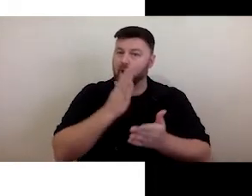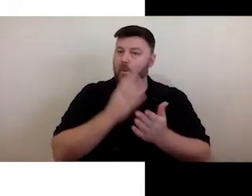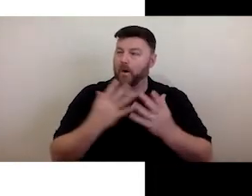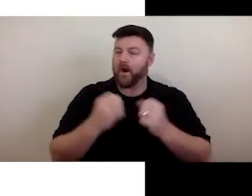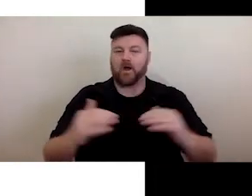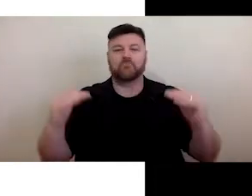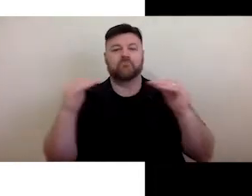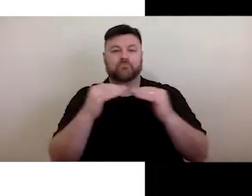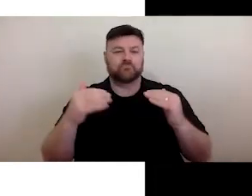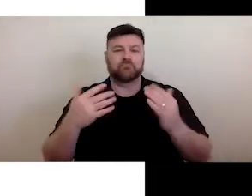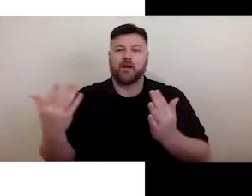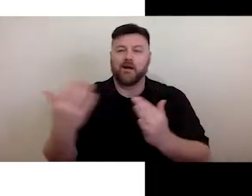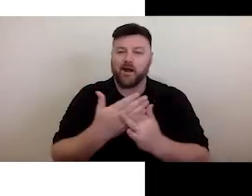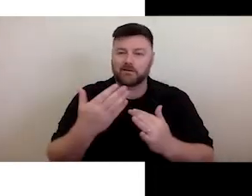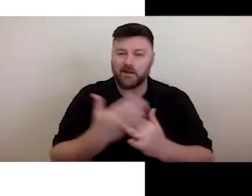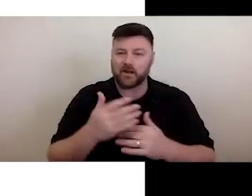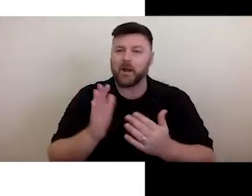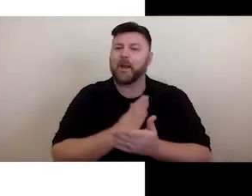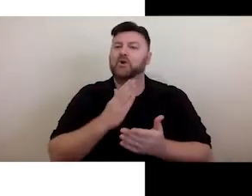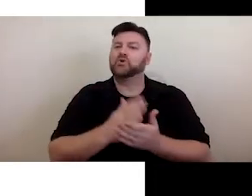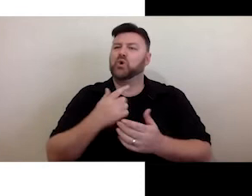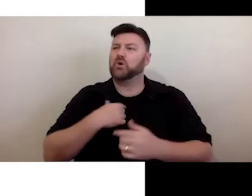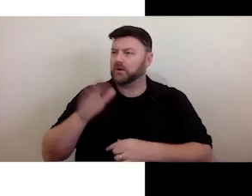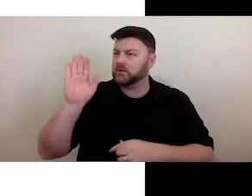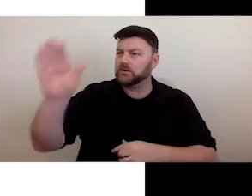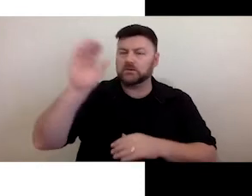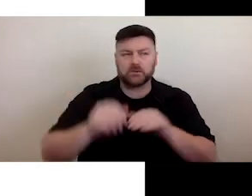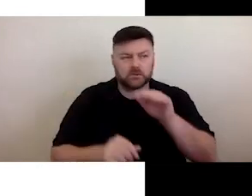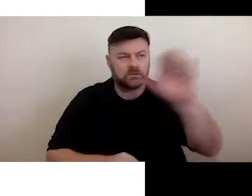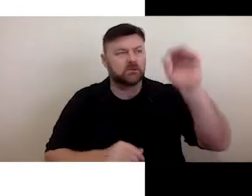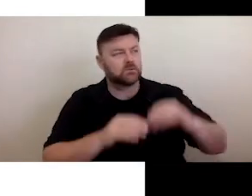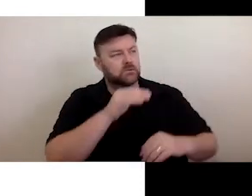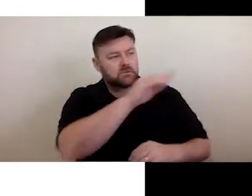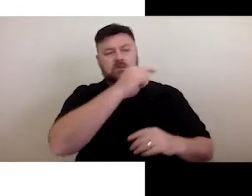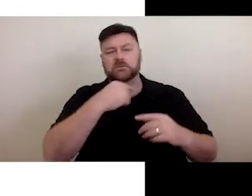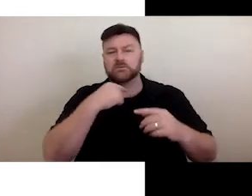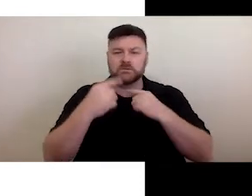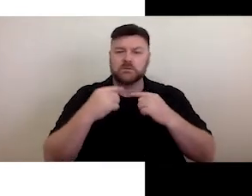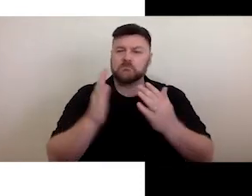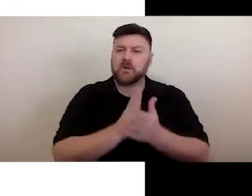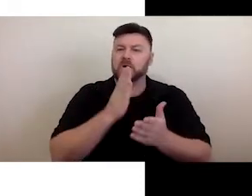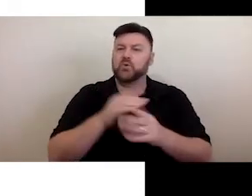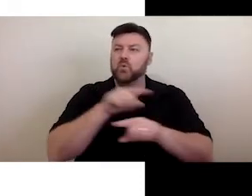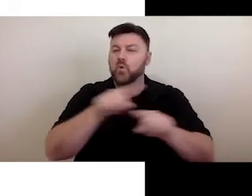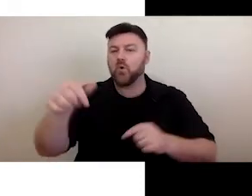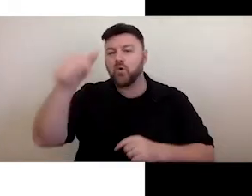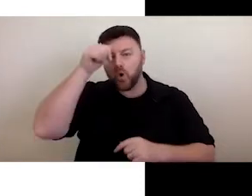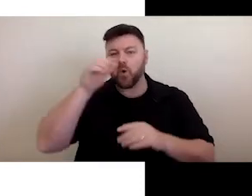disrupting the notion of what "access" means to many people in the arts sector.